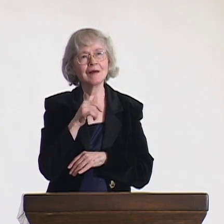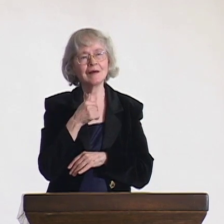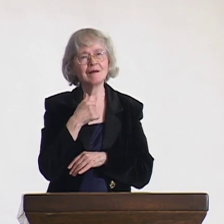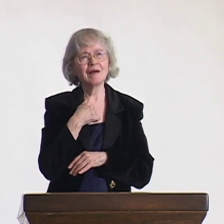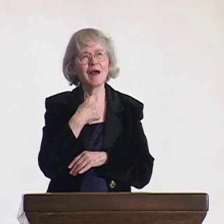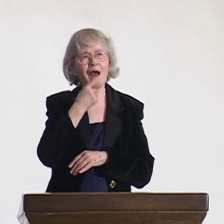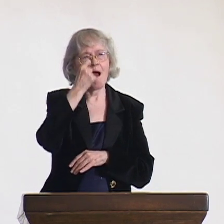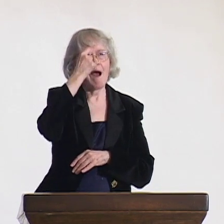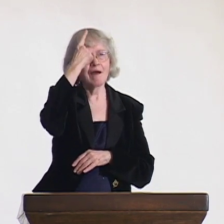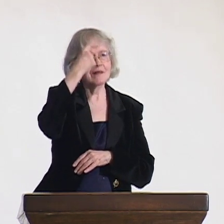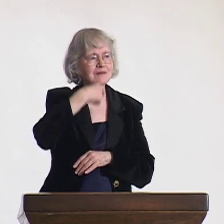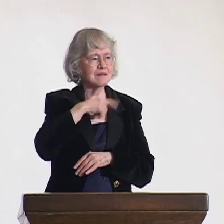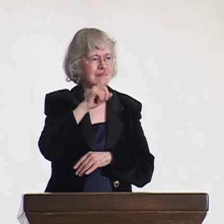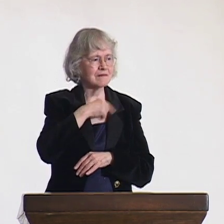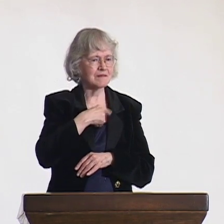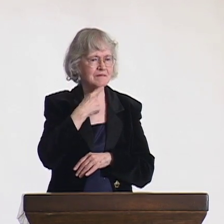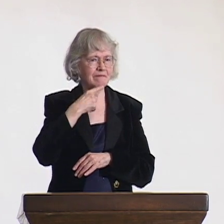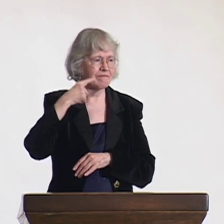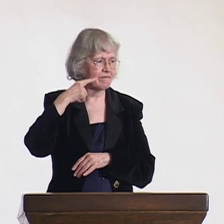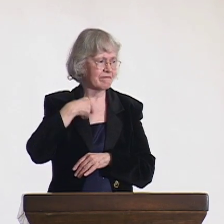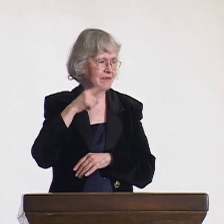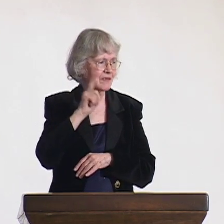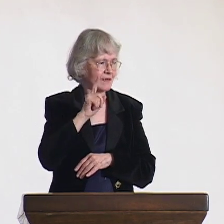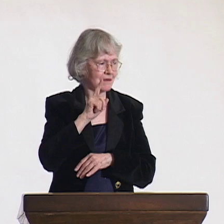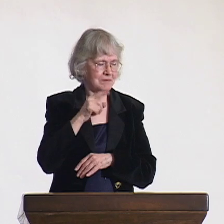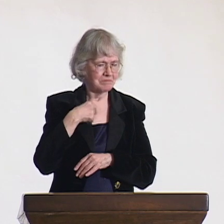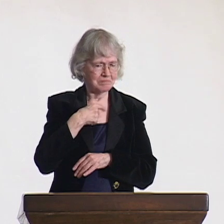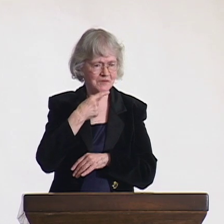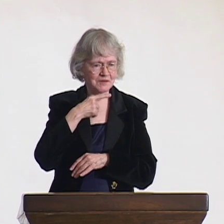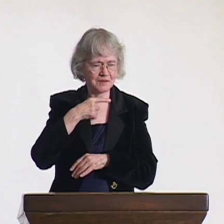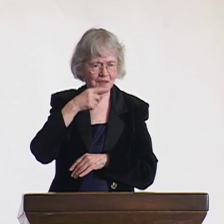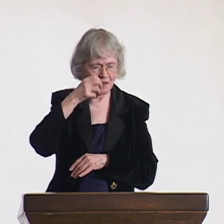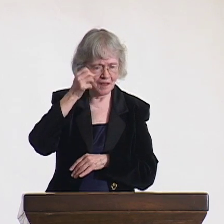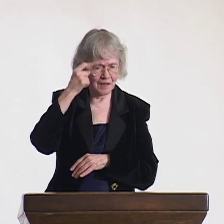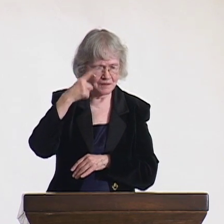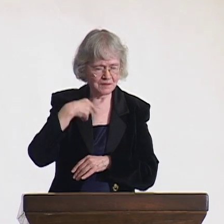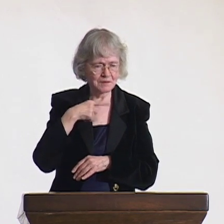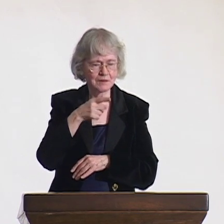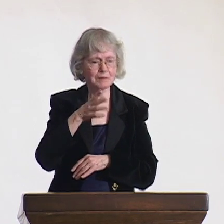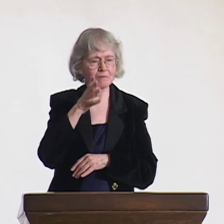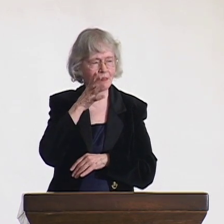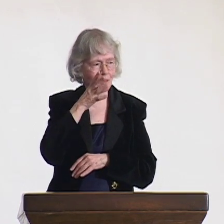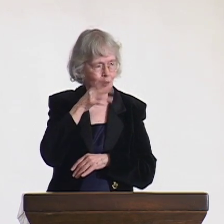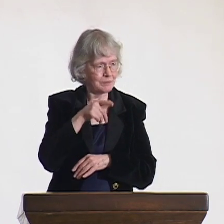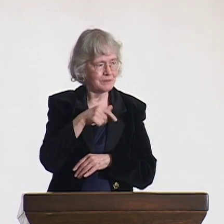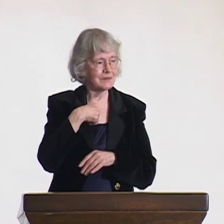My mother tried to explain it to me, and said she would take me to the school for the deaf.